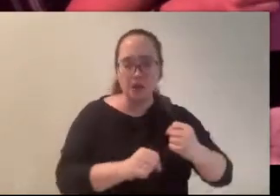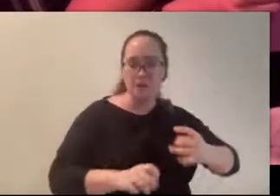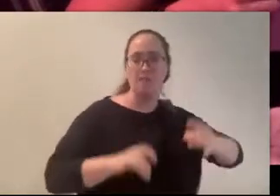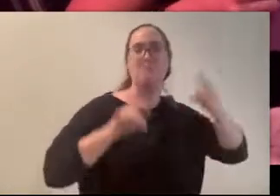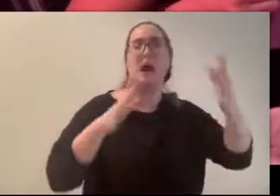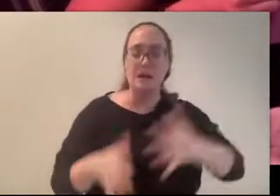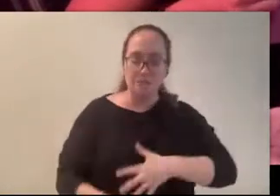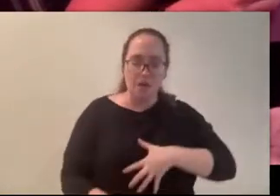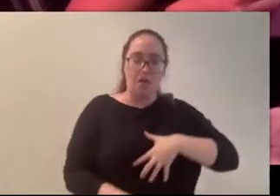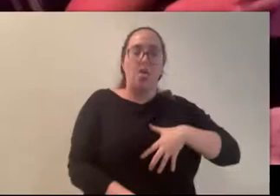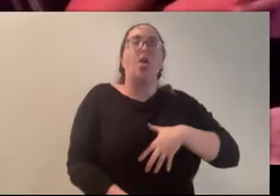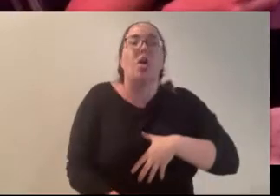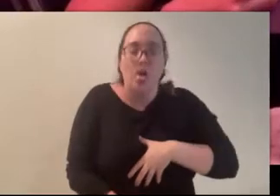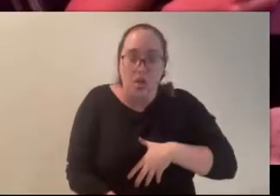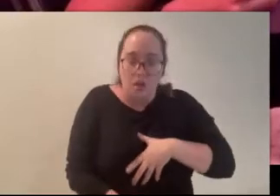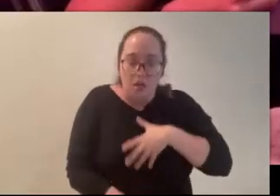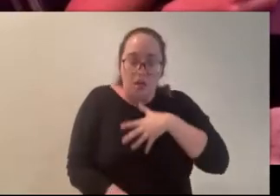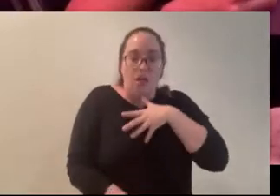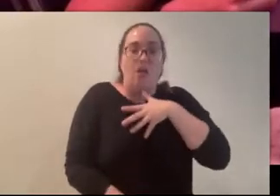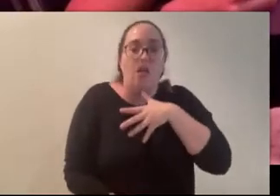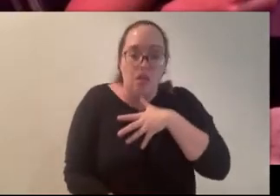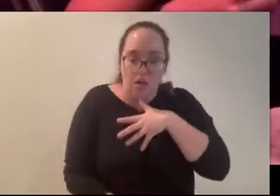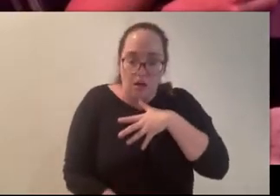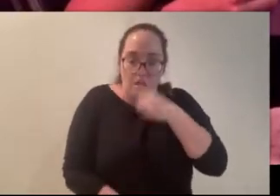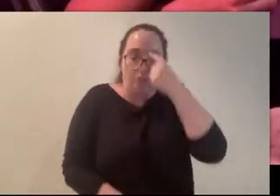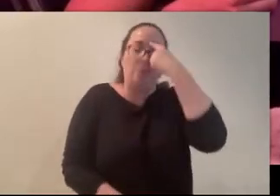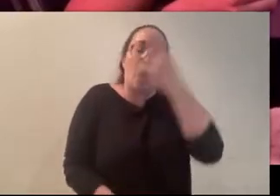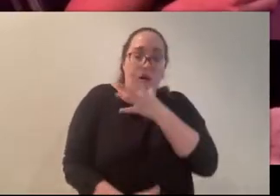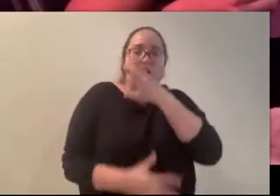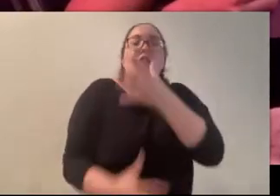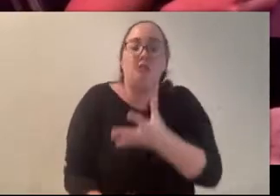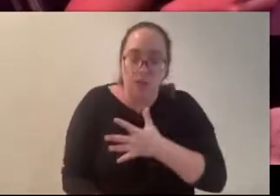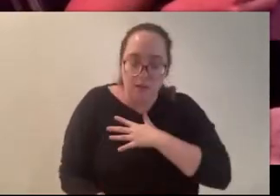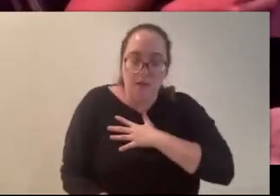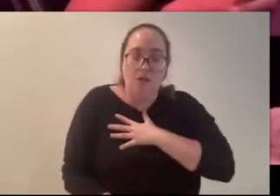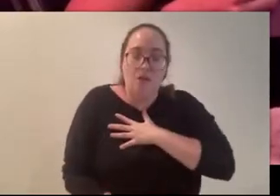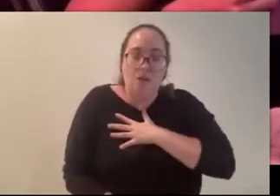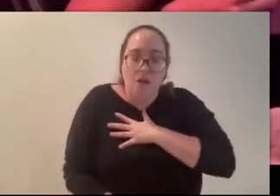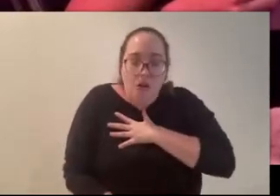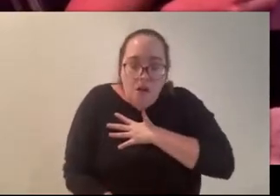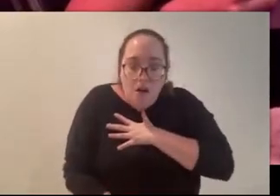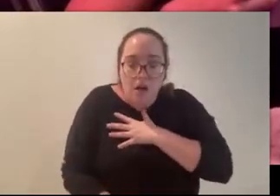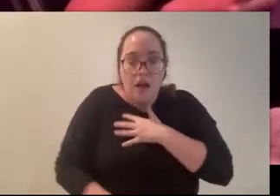pitch and heave until I thought I’d be sick. I leaned heavily on Stefi and she pulled